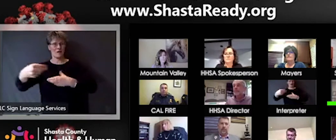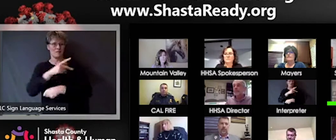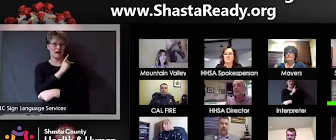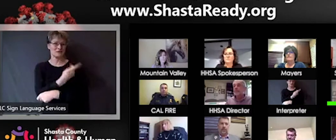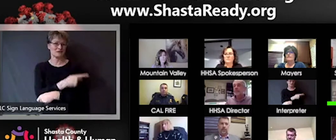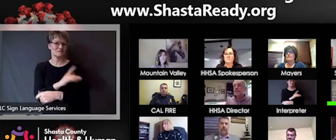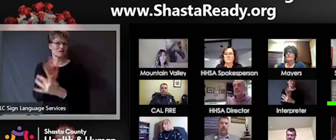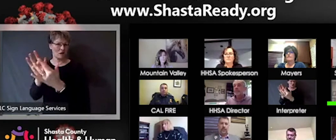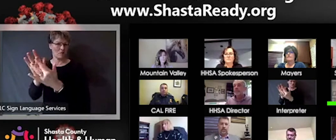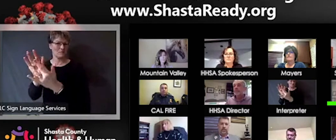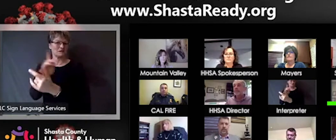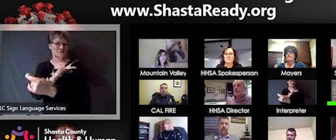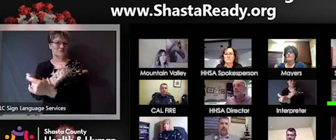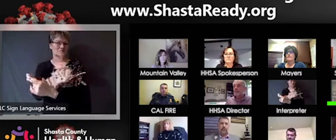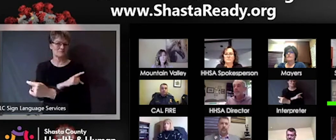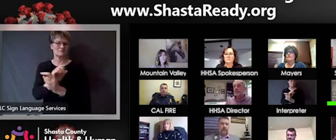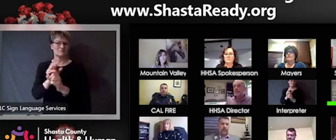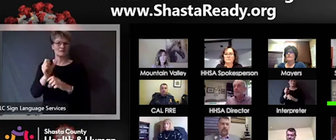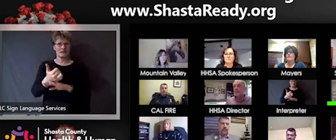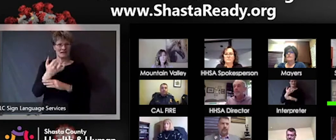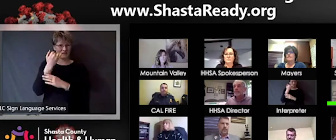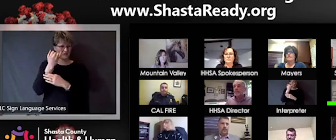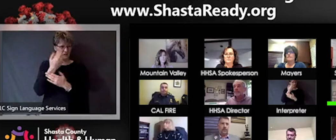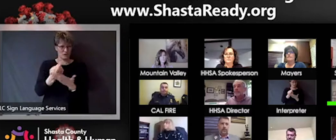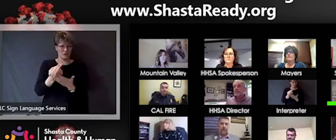it right now we'd figure out, just like your caller suggested, figure out how to